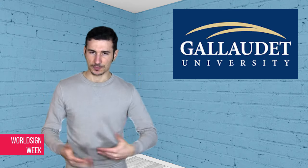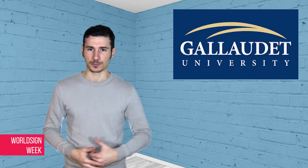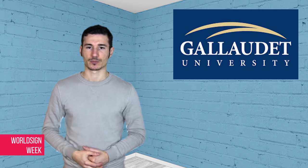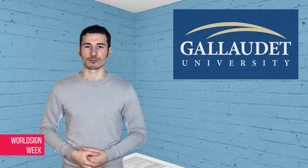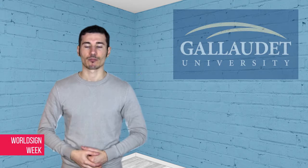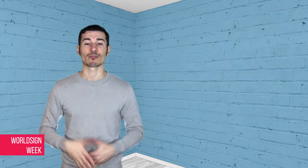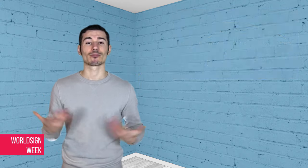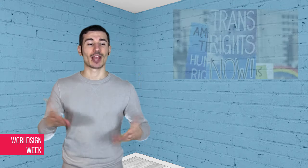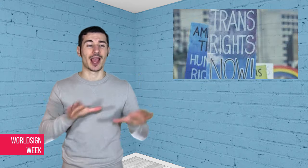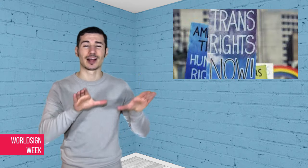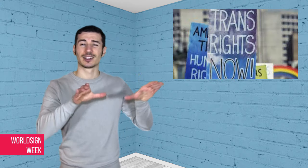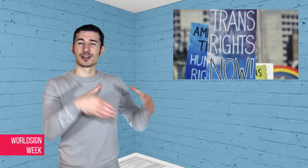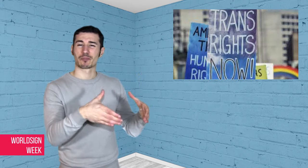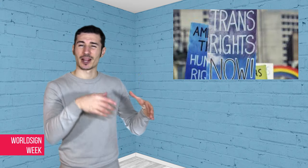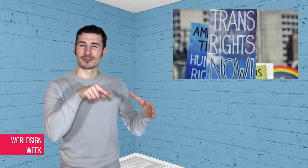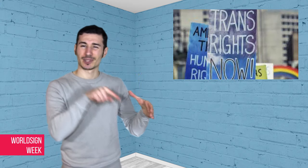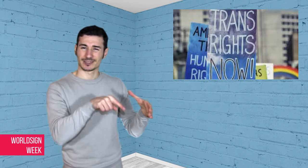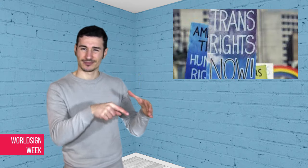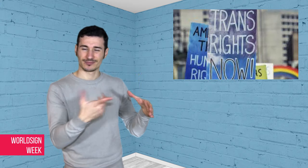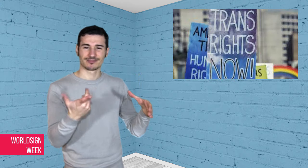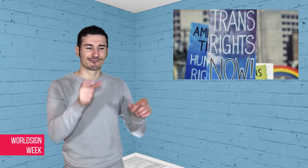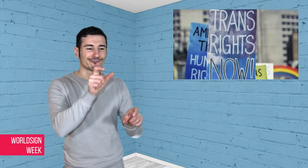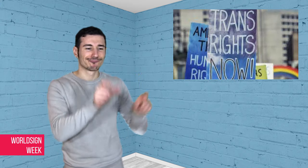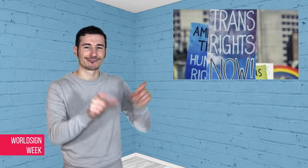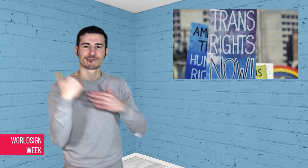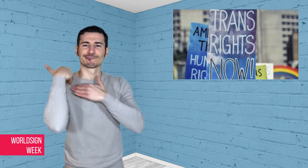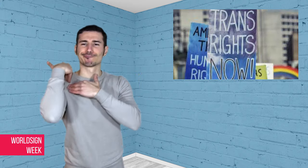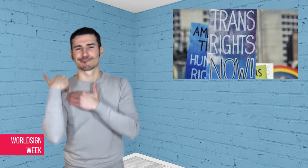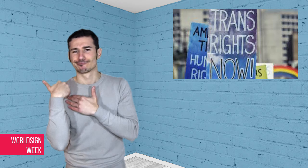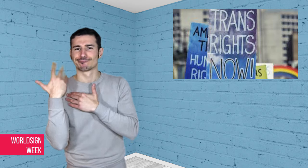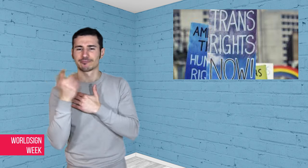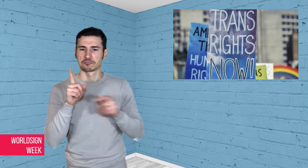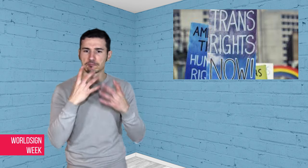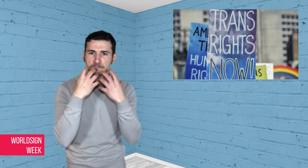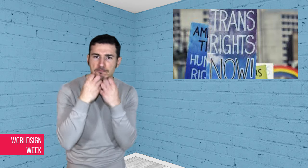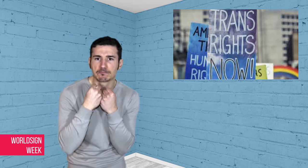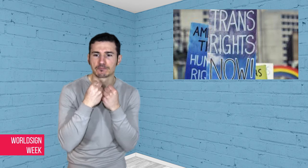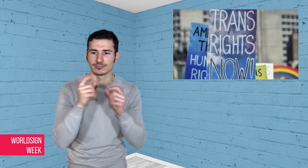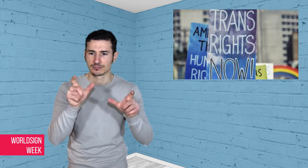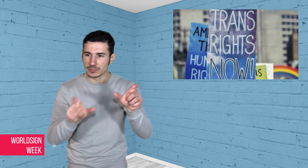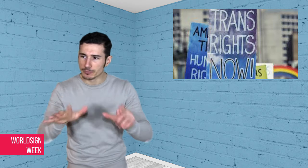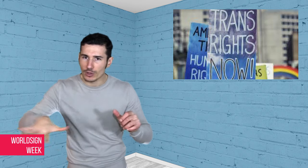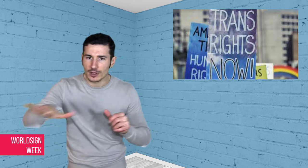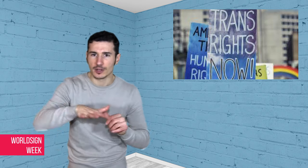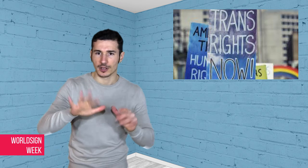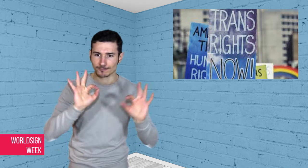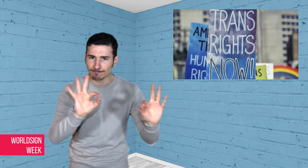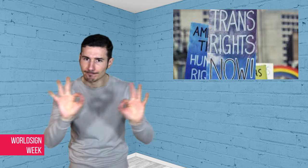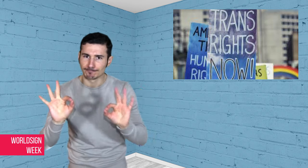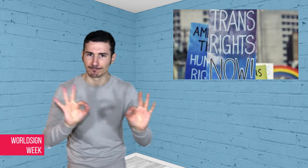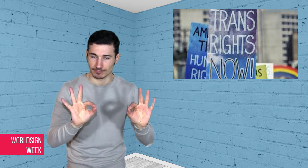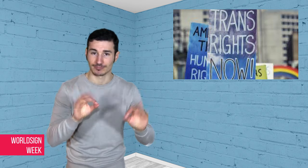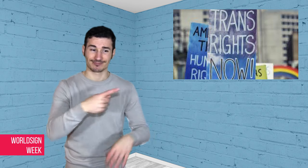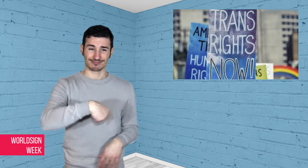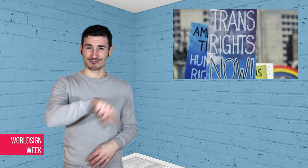is reviewing the situation. Gallaudet’s vice president encourages